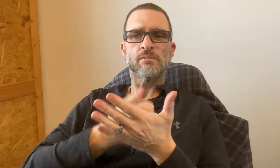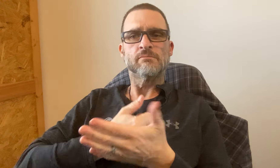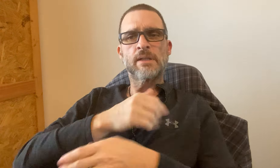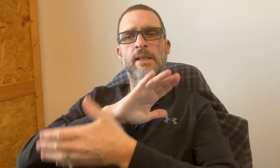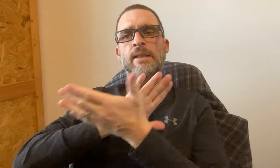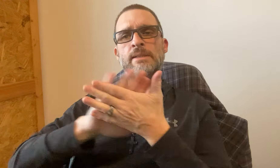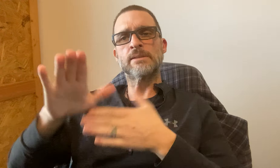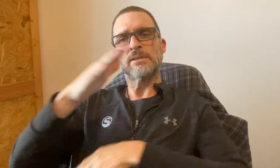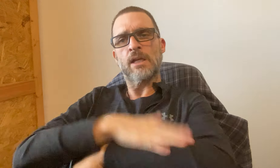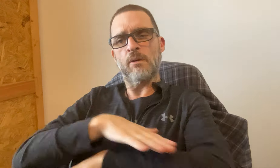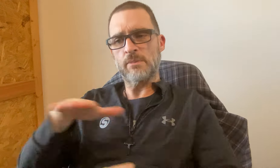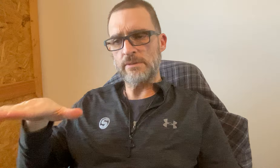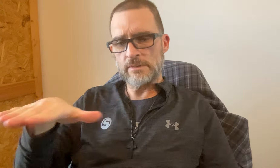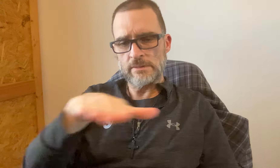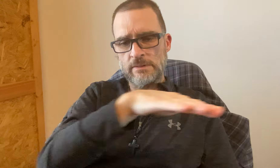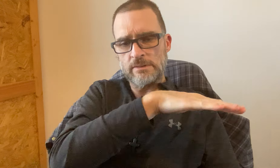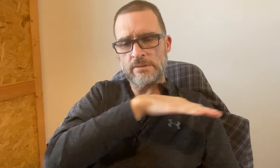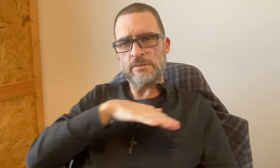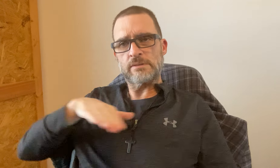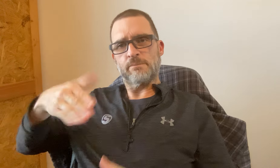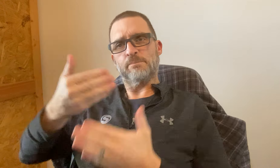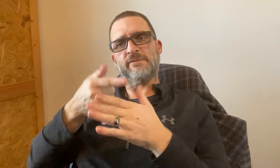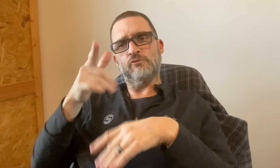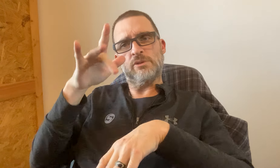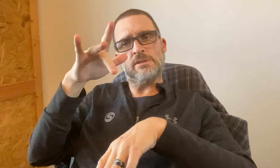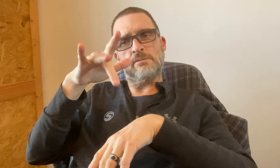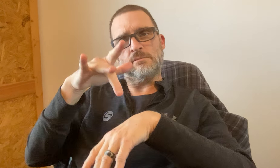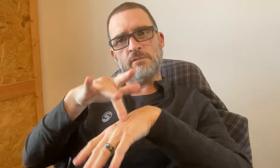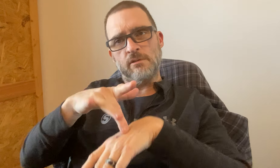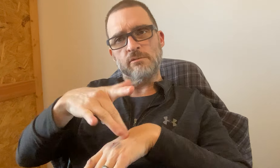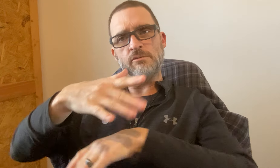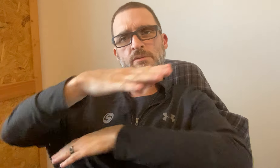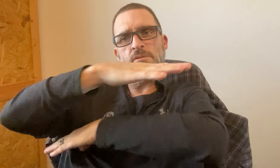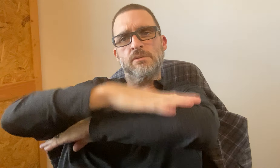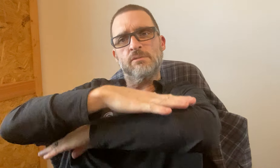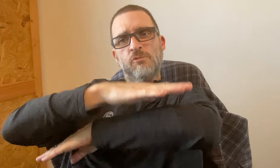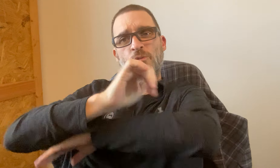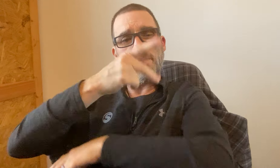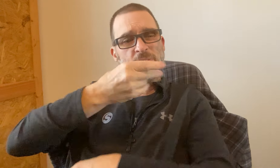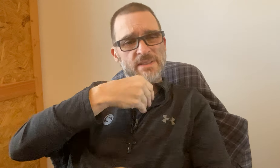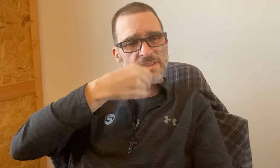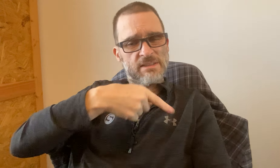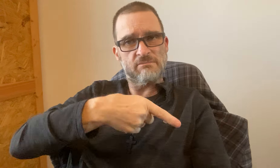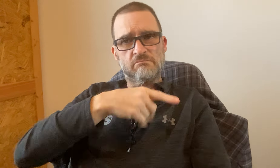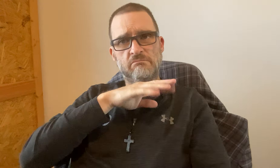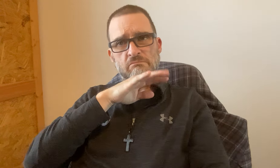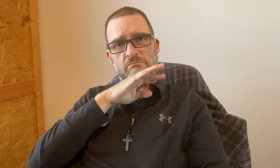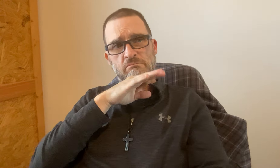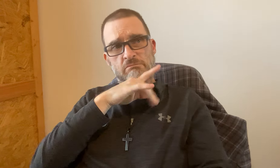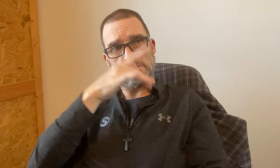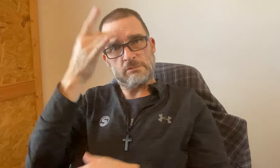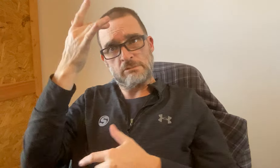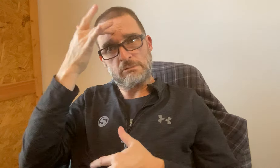We will collect them to clean the tables before you touch the table People eating on tables and leaving a mess or